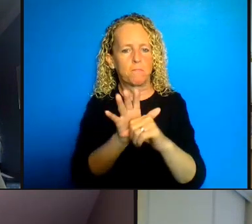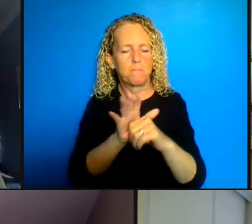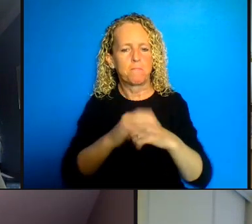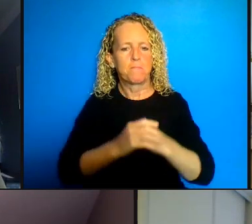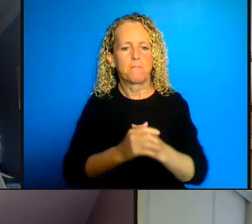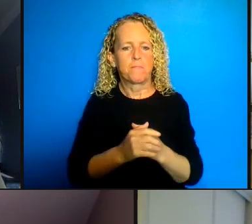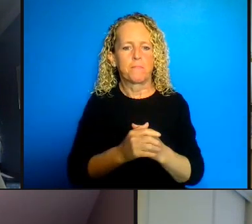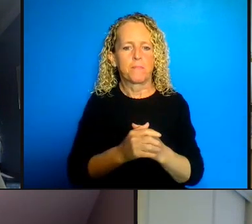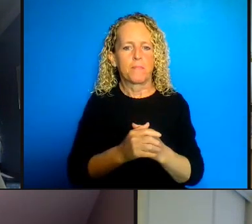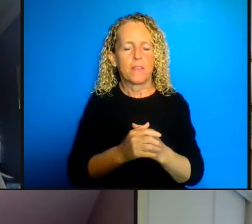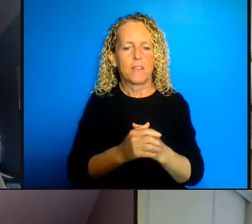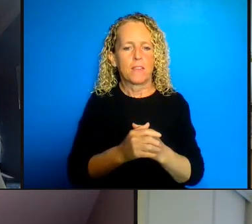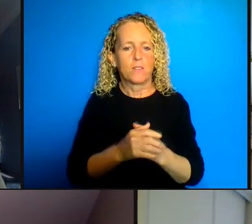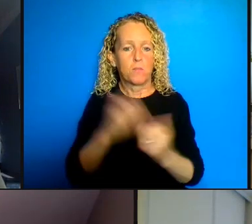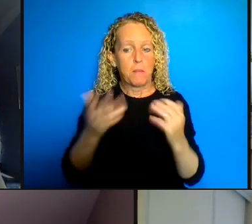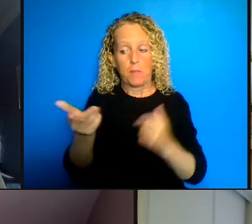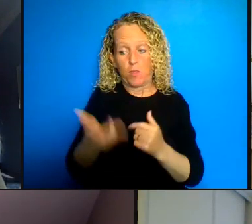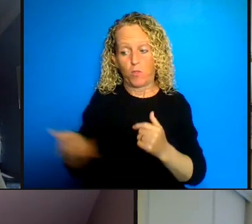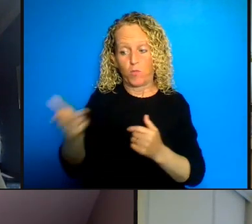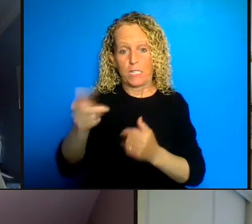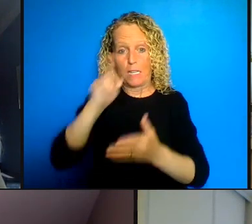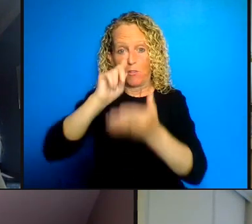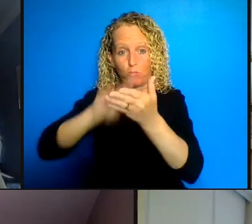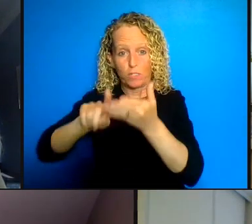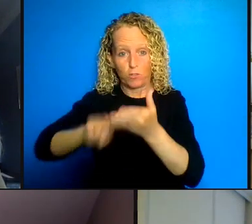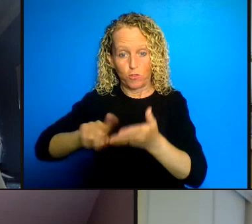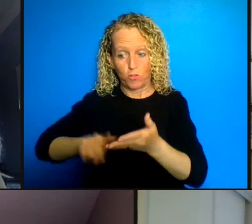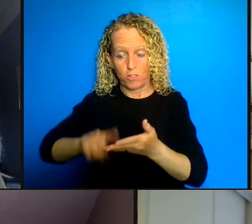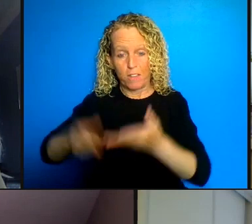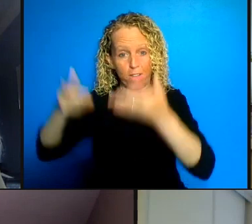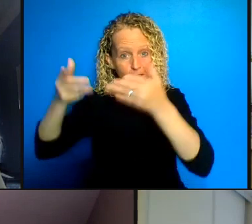research we could invite you back to present your findings that would be